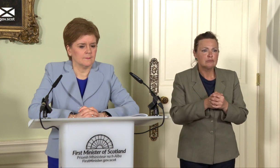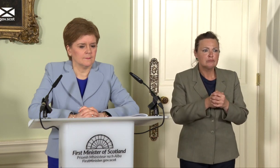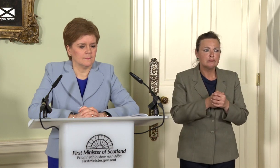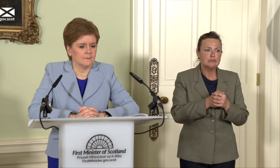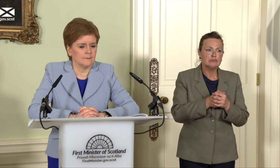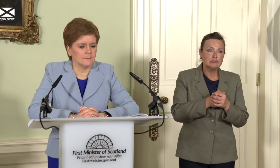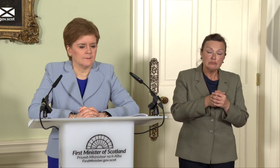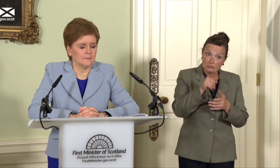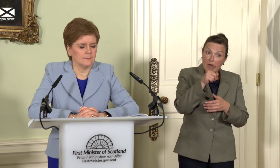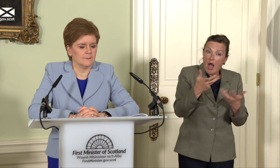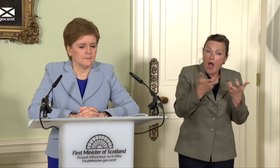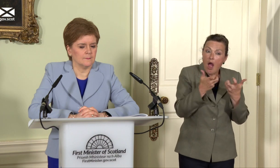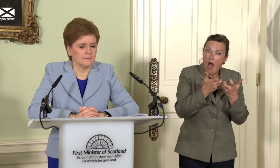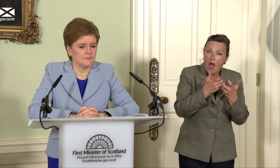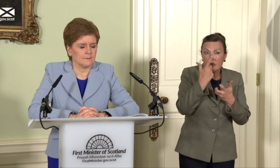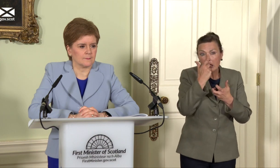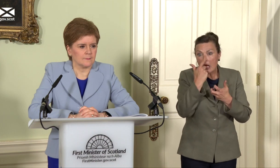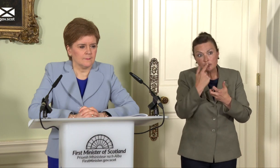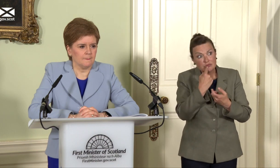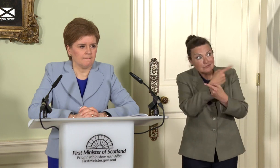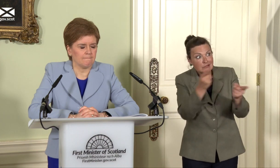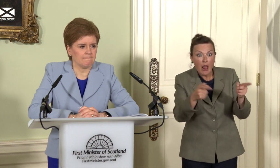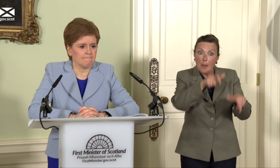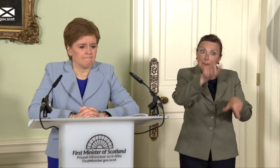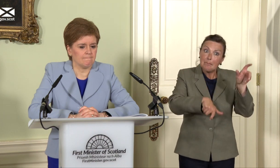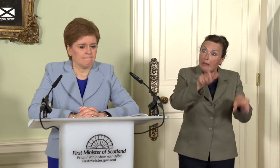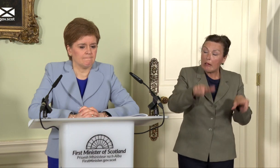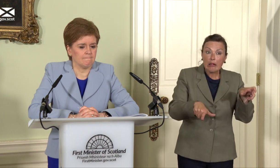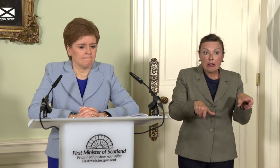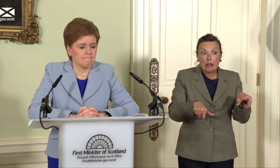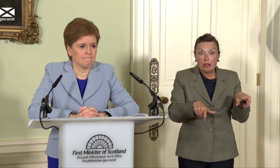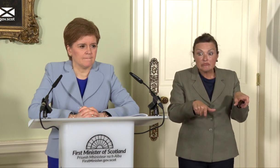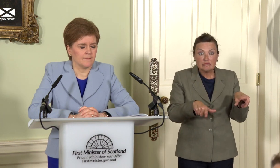can give confidence to voters, and why should voters believe that there would be any better